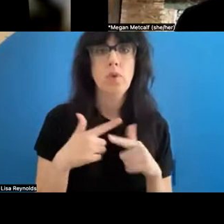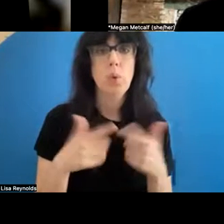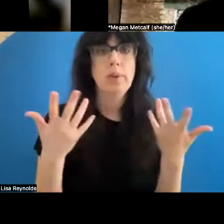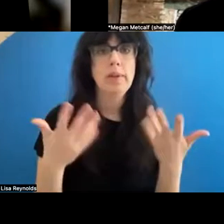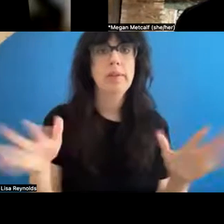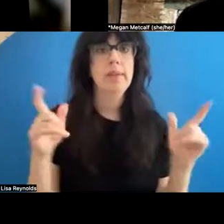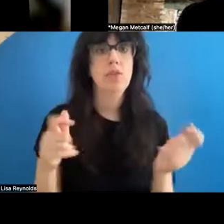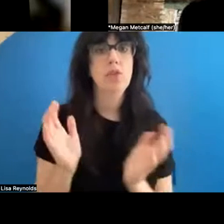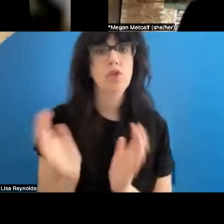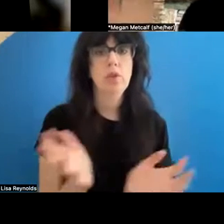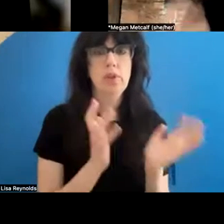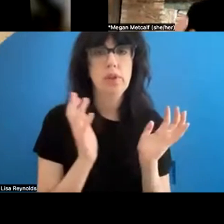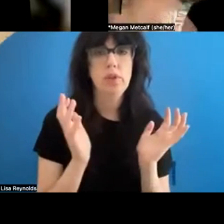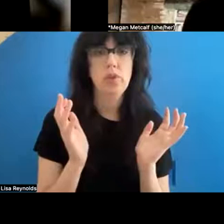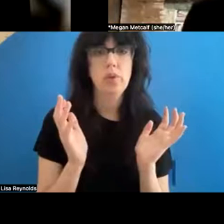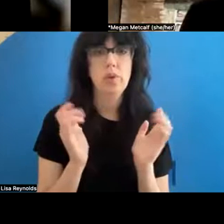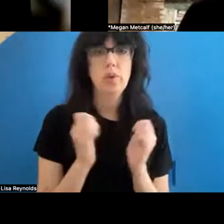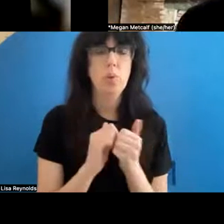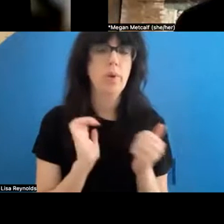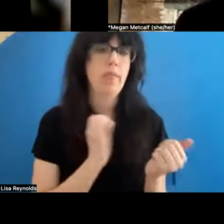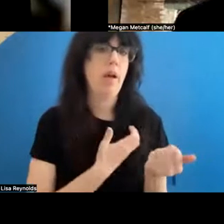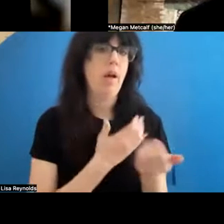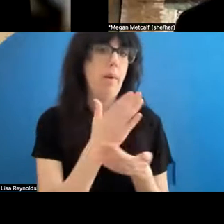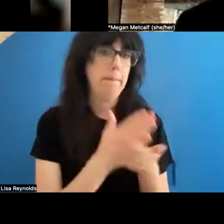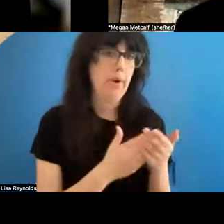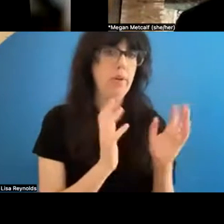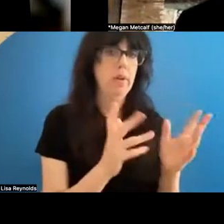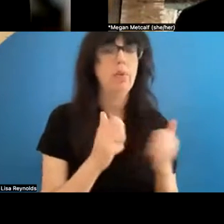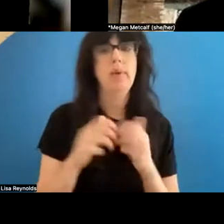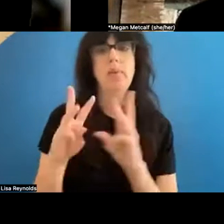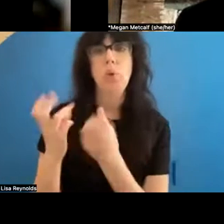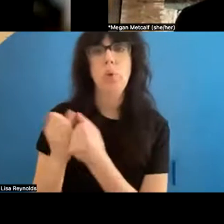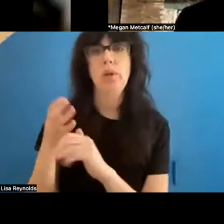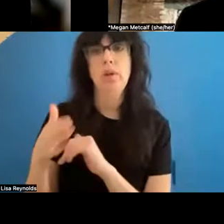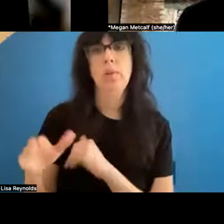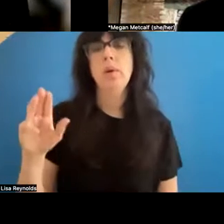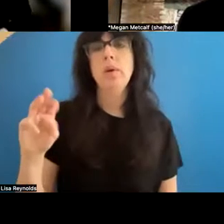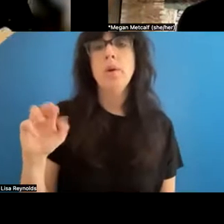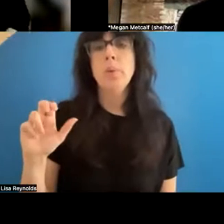With our part of the conversation; there's a workshop after this. Yeah, Muna? >> Muna Tseng: I'd like to say just